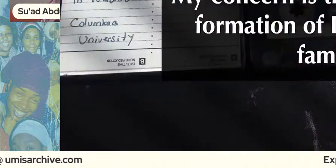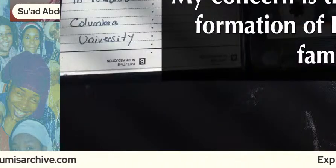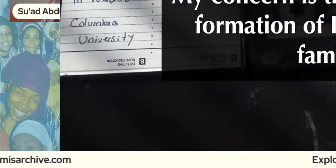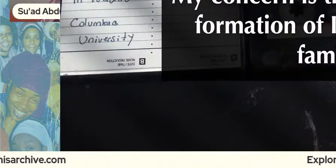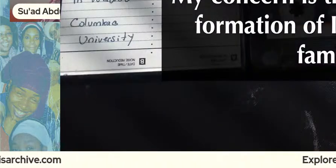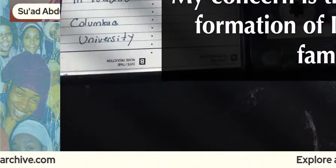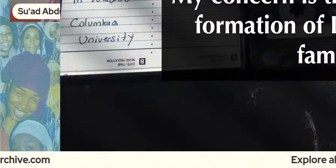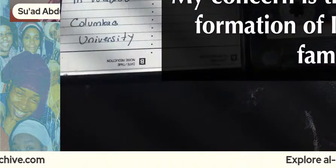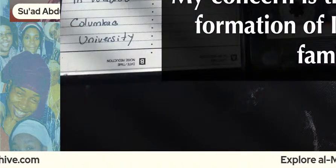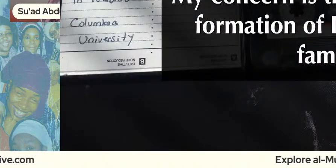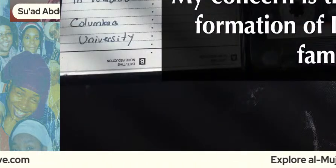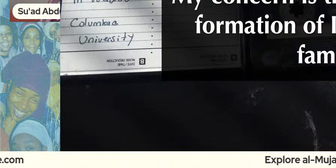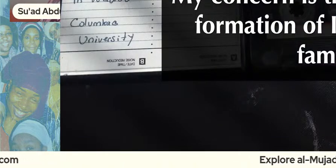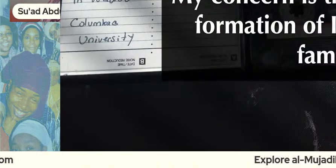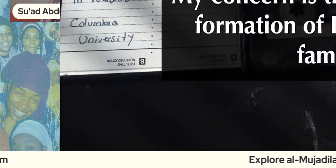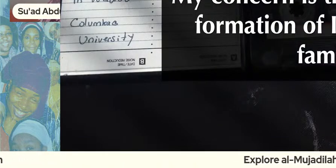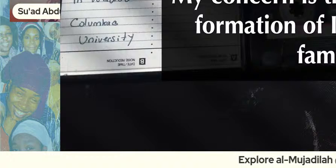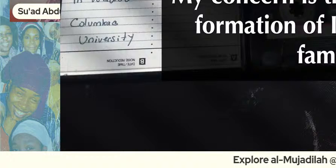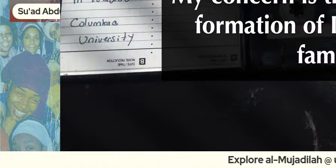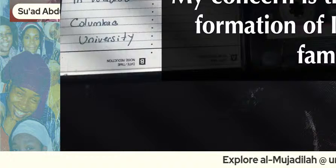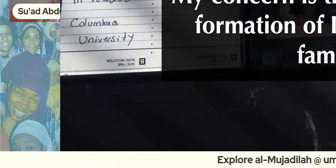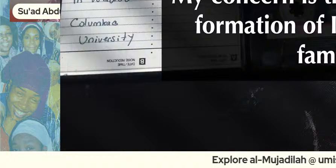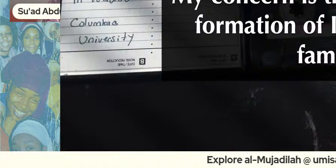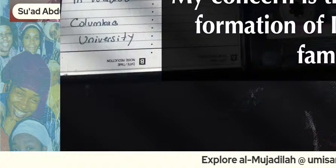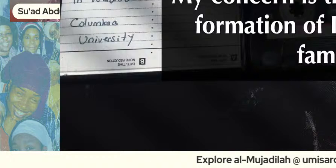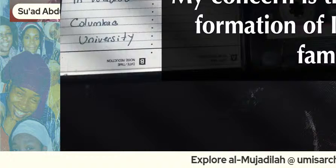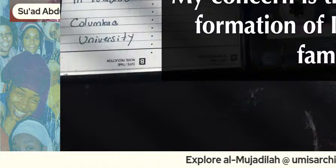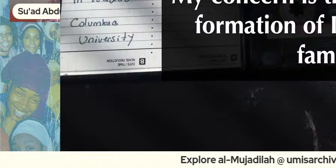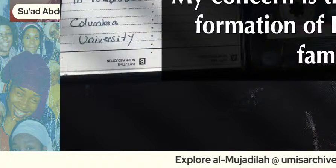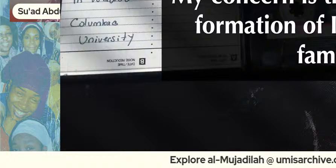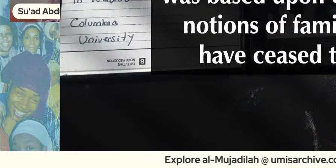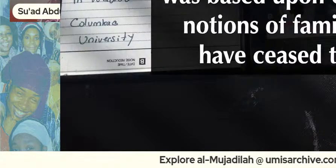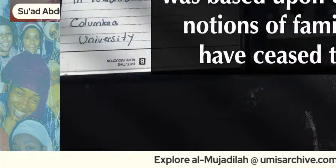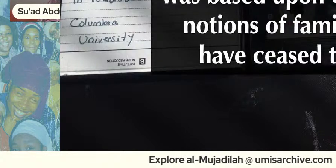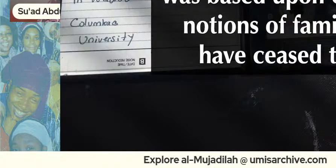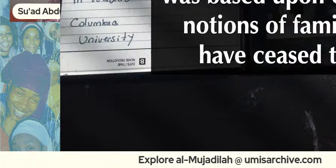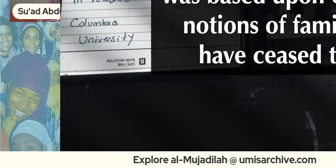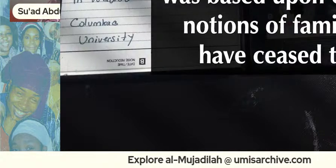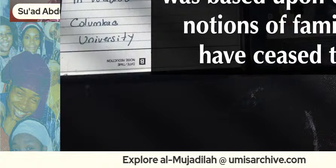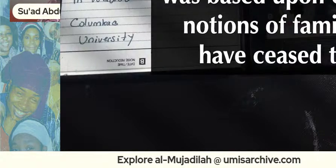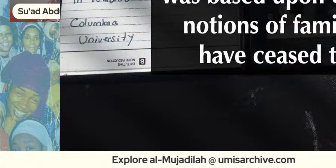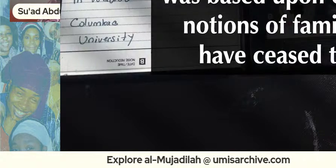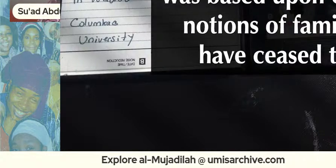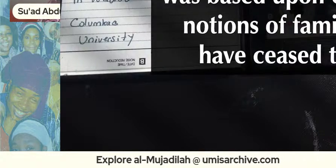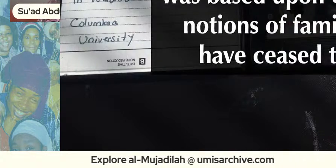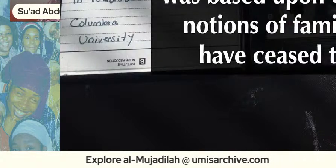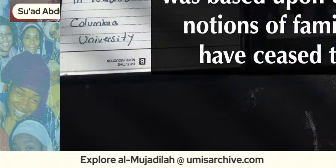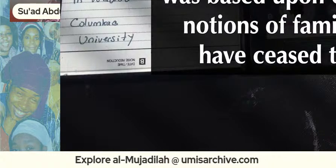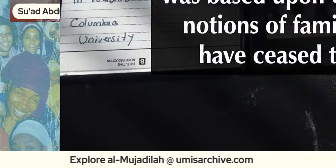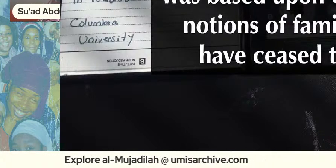my concern is that the formation of islamic family law was based upon certain notions of family that